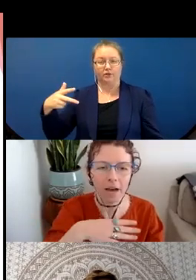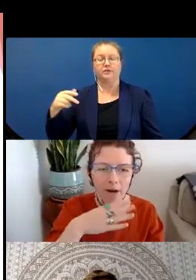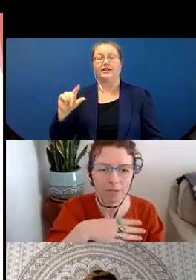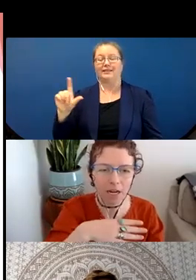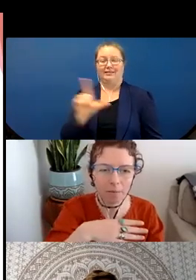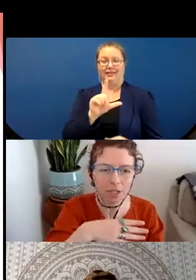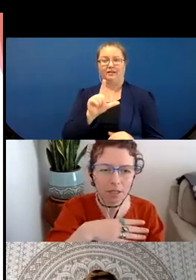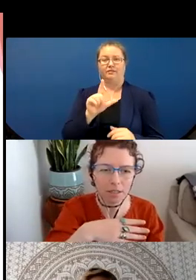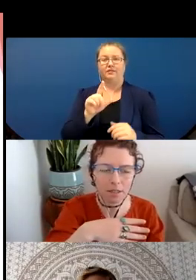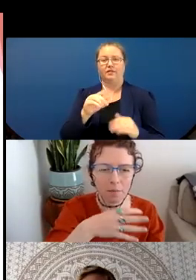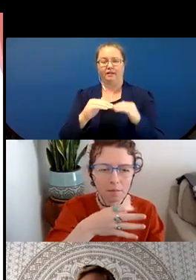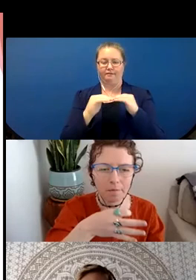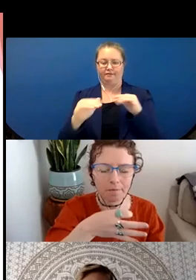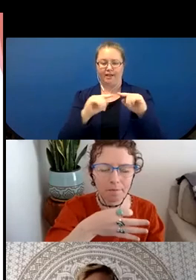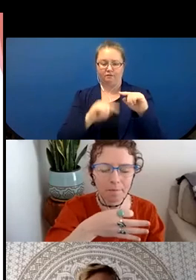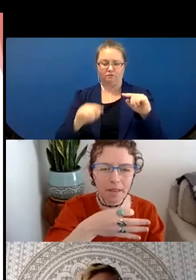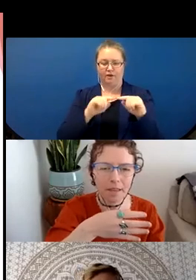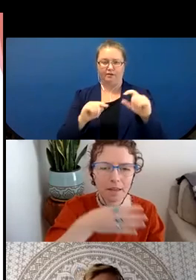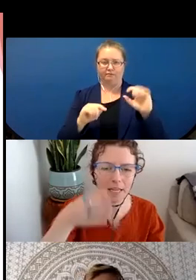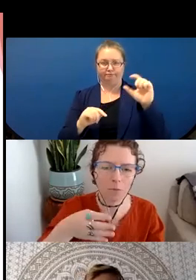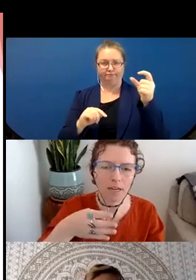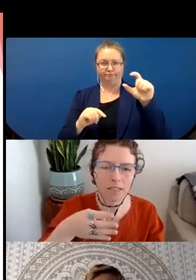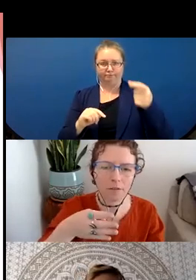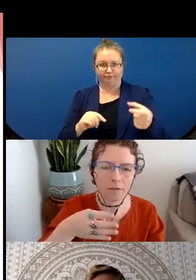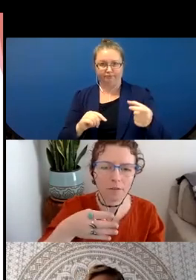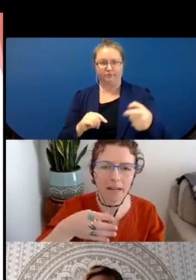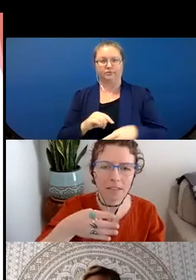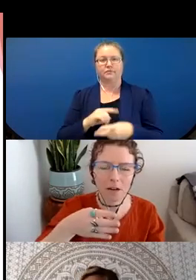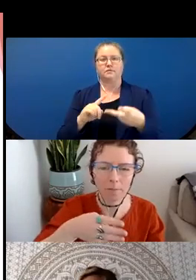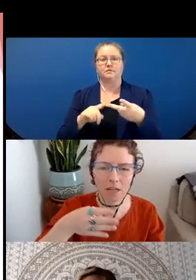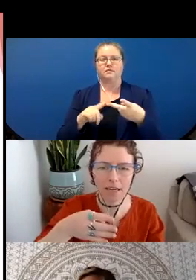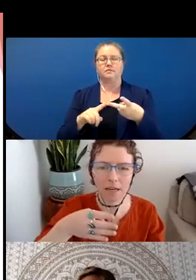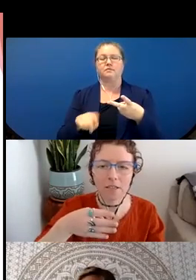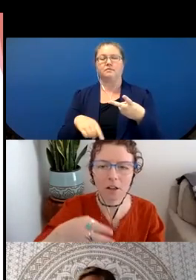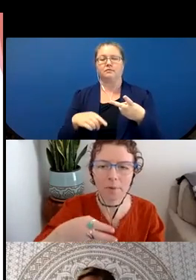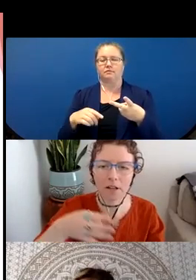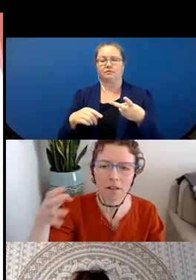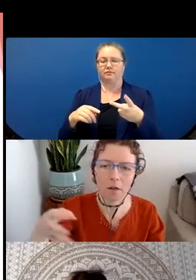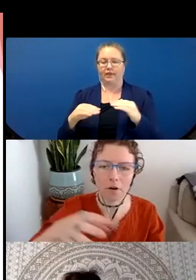round object, the second one is the flat object like a dollar bill, and then the third one